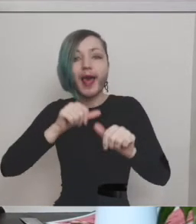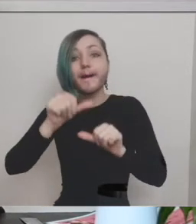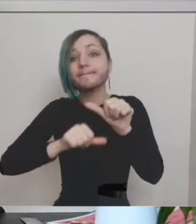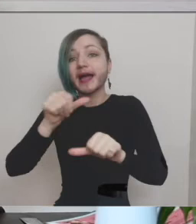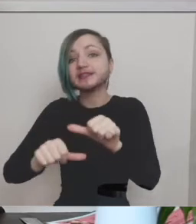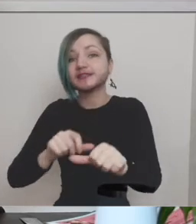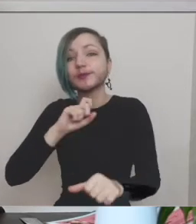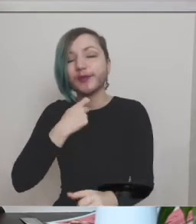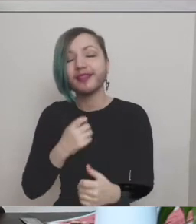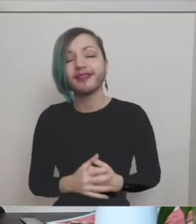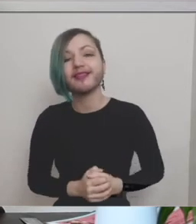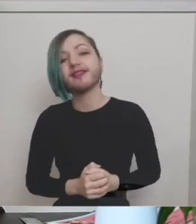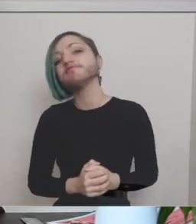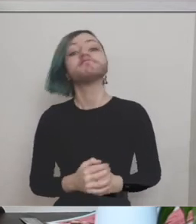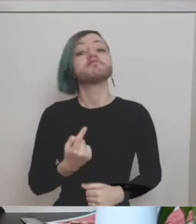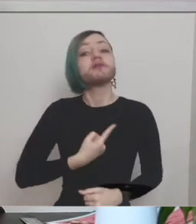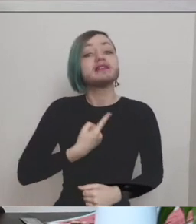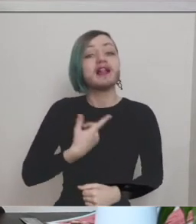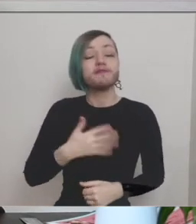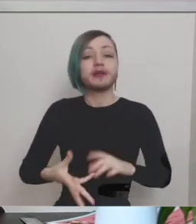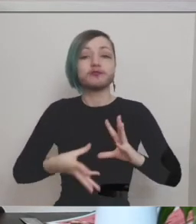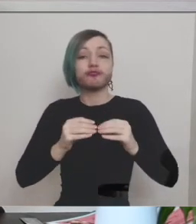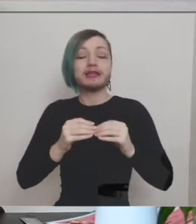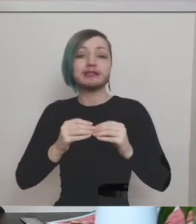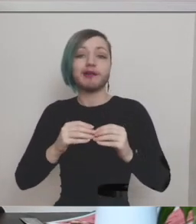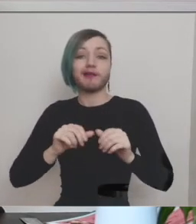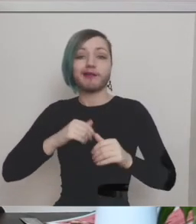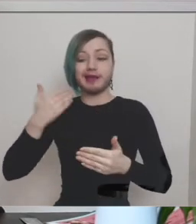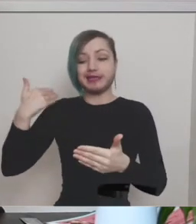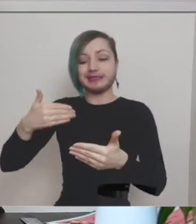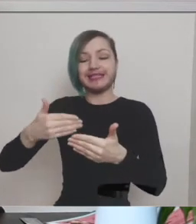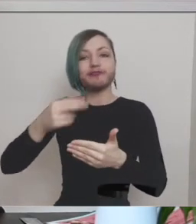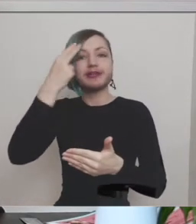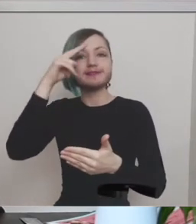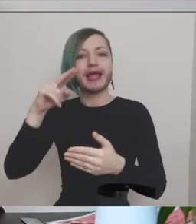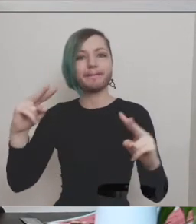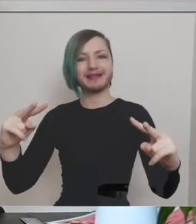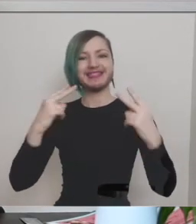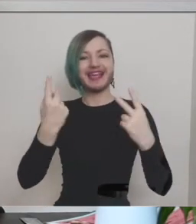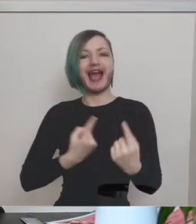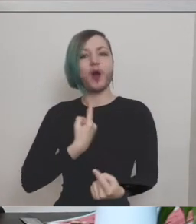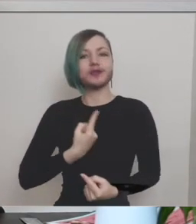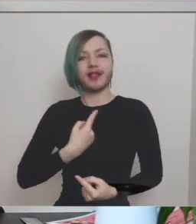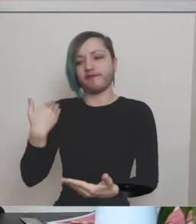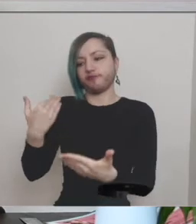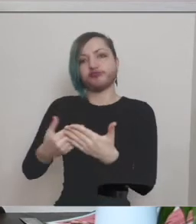yeah i've been creating the seeing ourselves series now for the last three years I absolutely